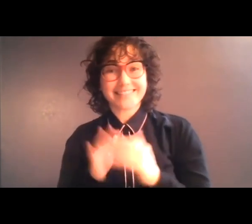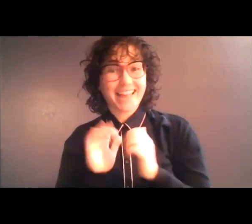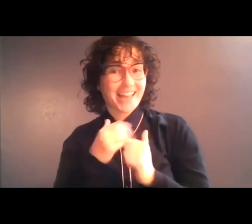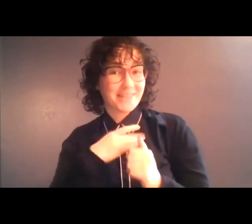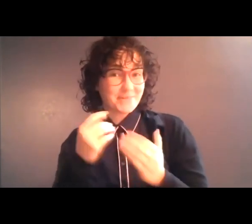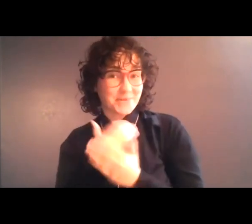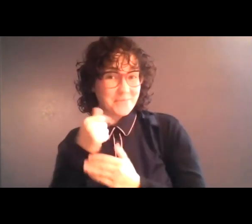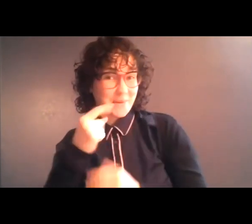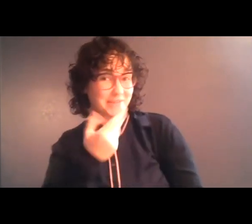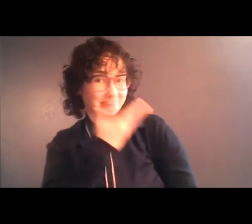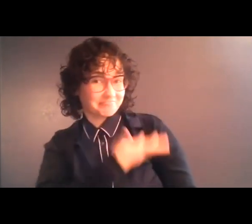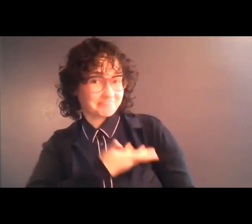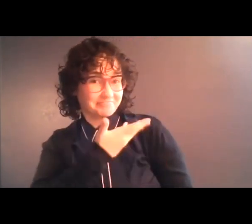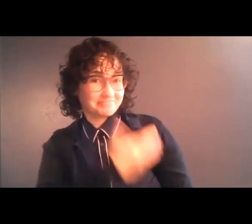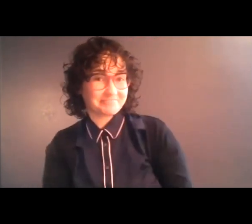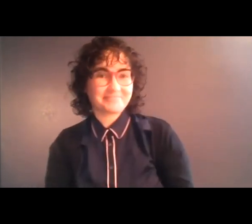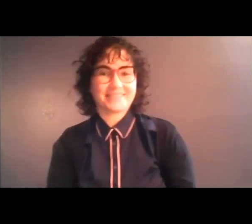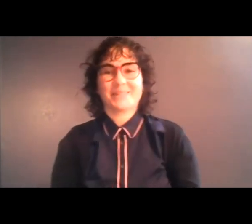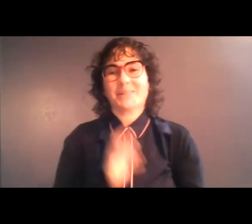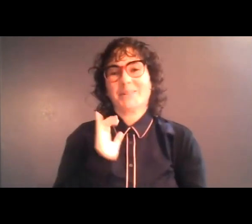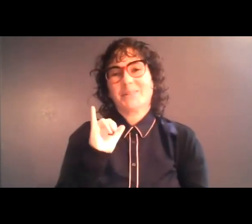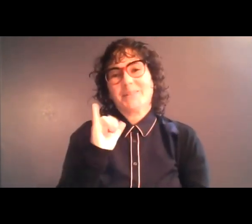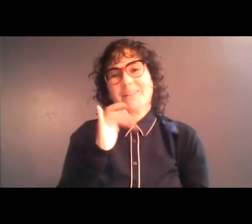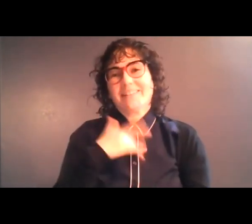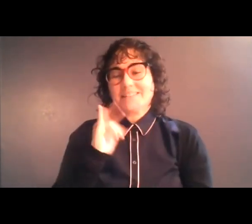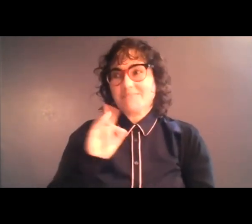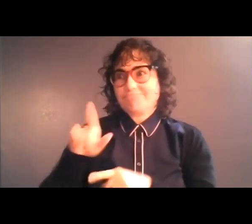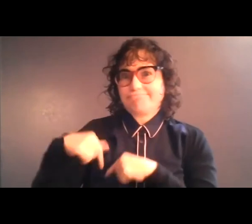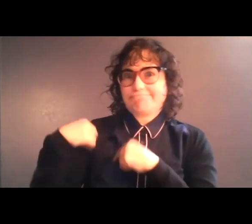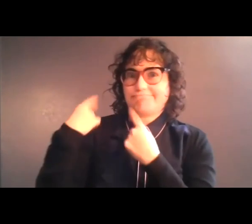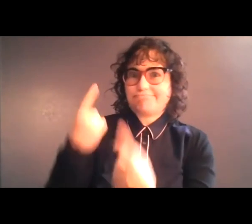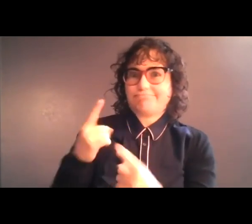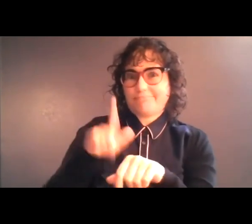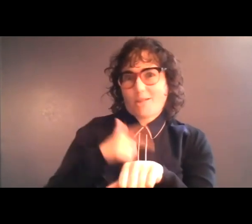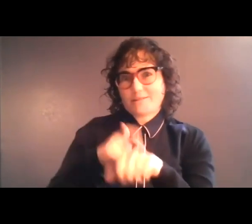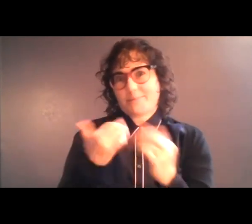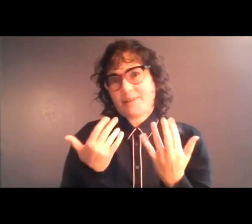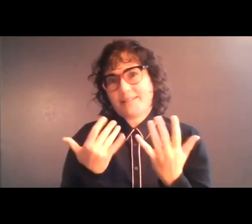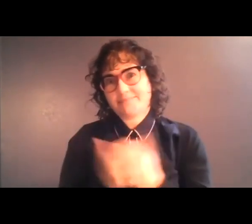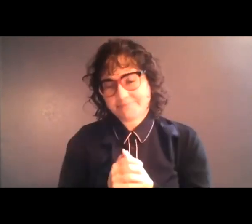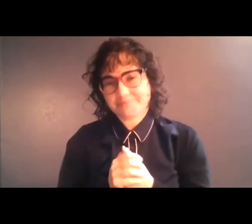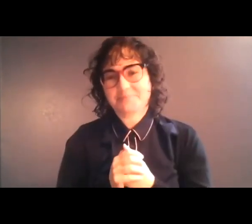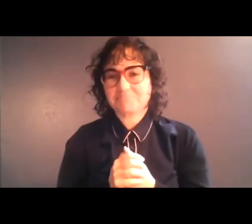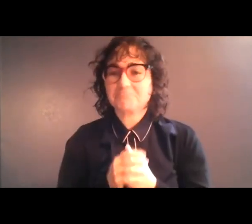[content sigh] It feels like it's been a long time coming. This is the common room. Uh,